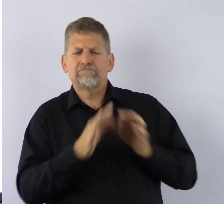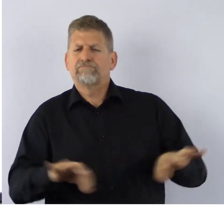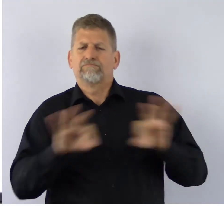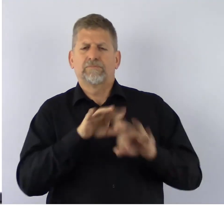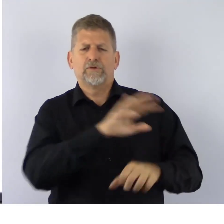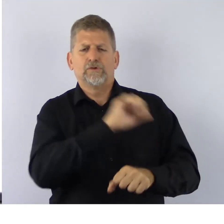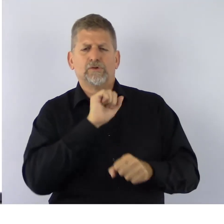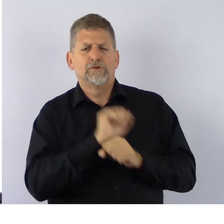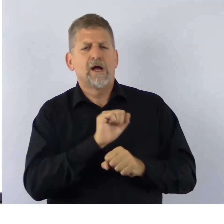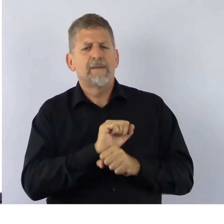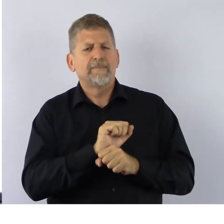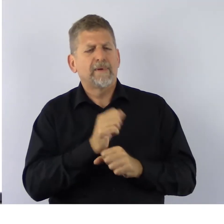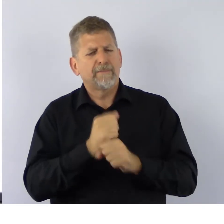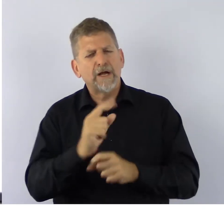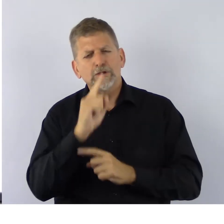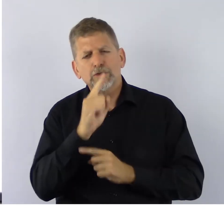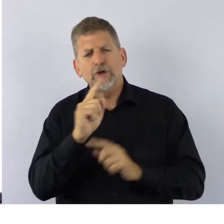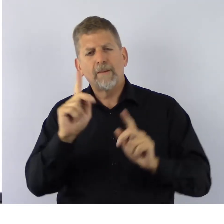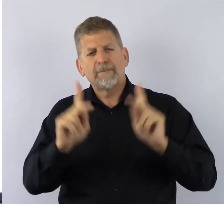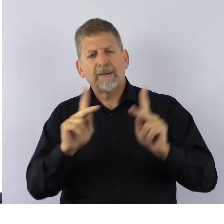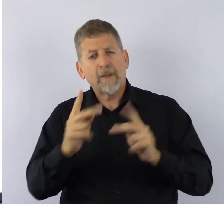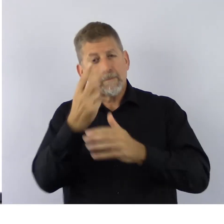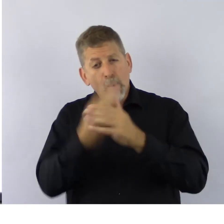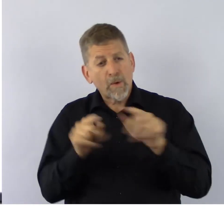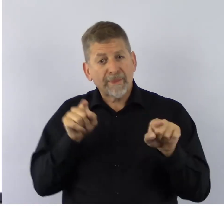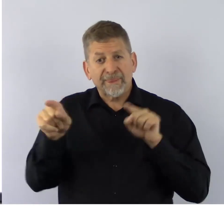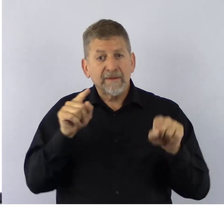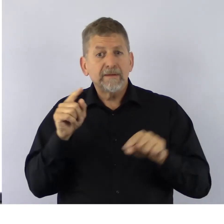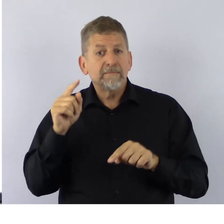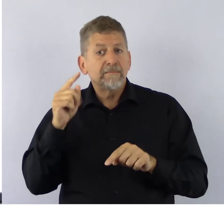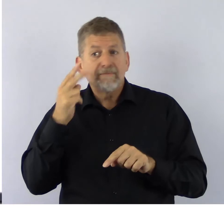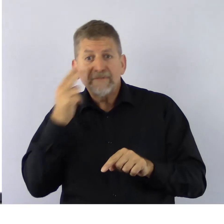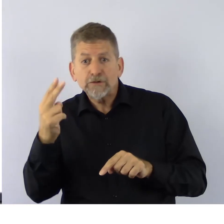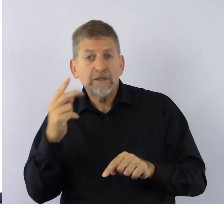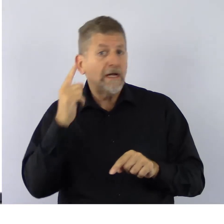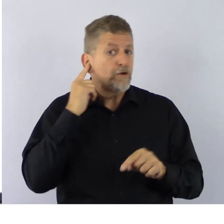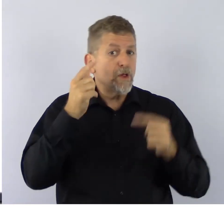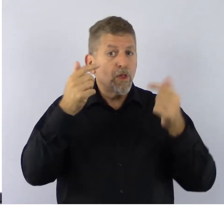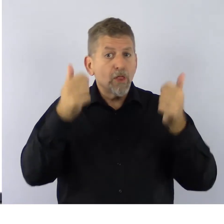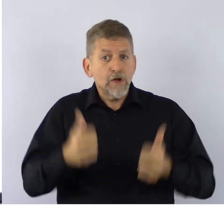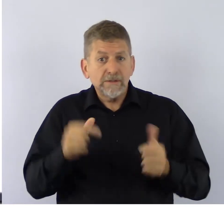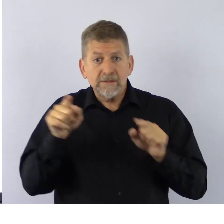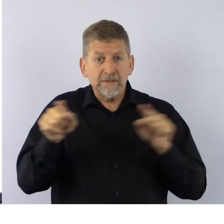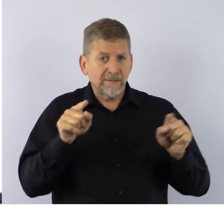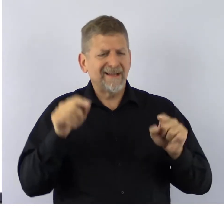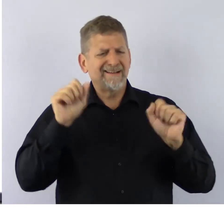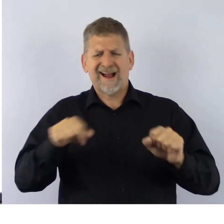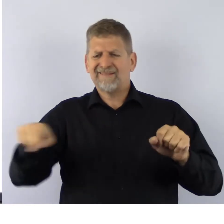to ensuring people with both vision and hearing loss can interact successfully